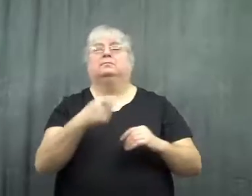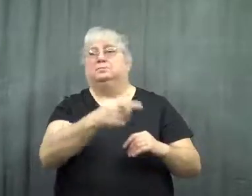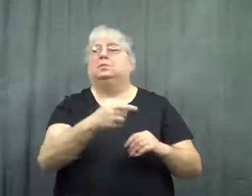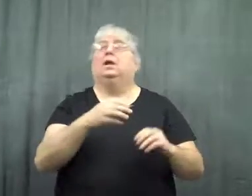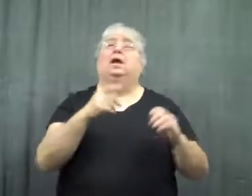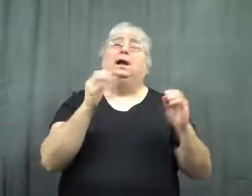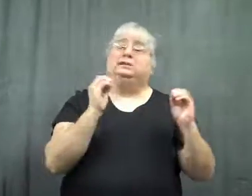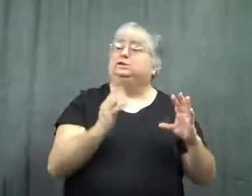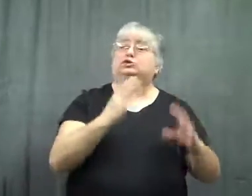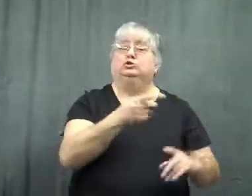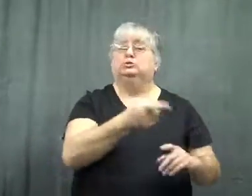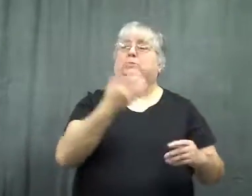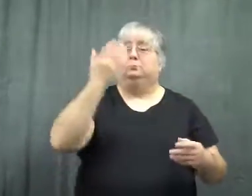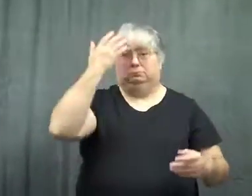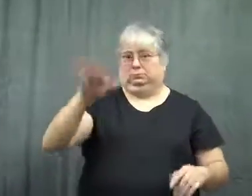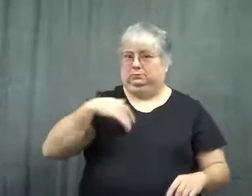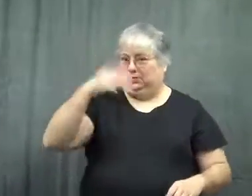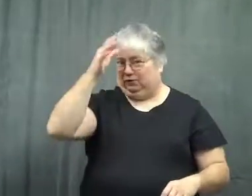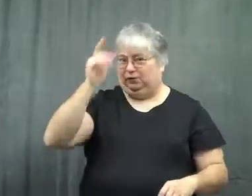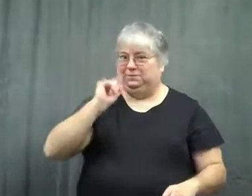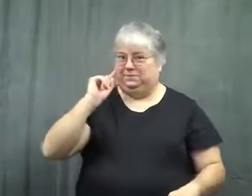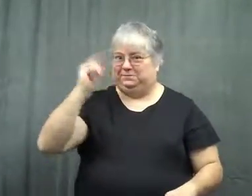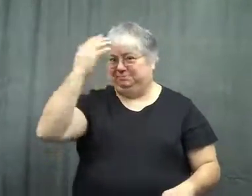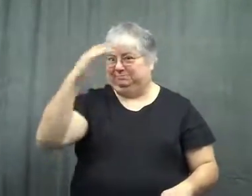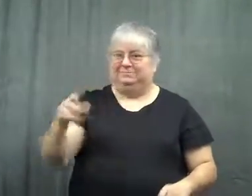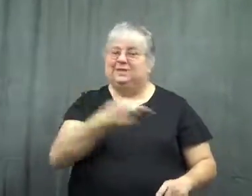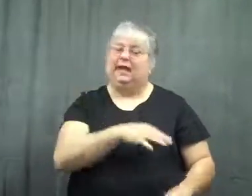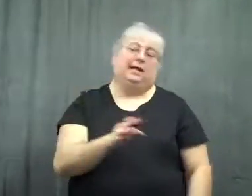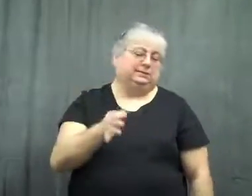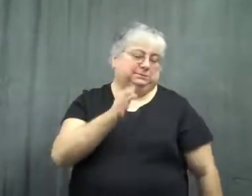He didn't know my father was deaf, and he said,